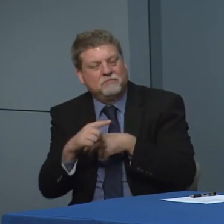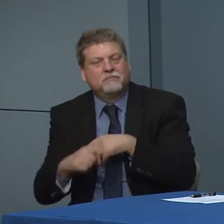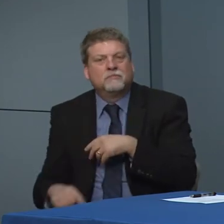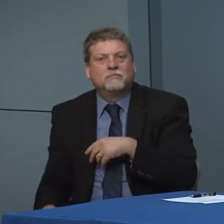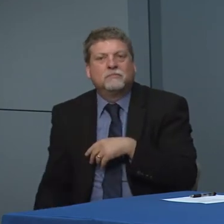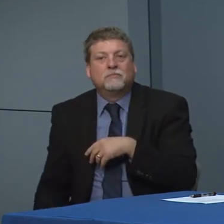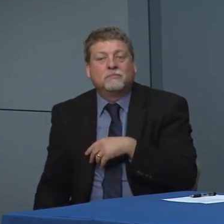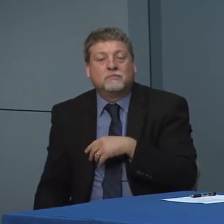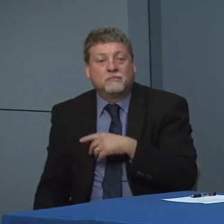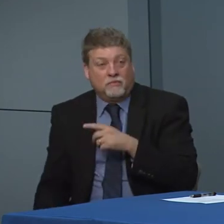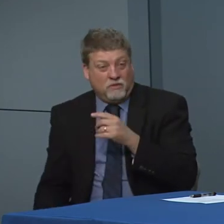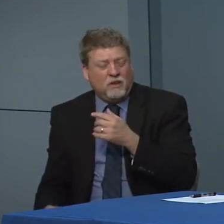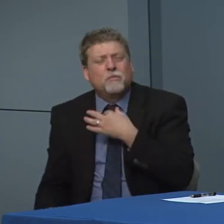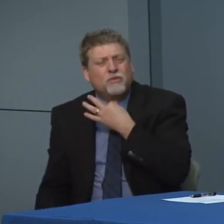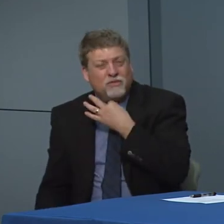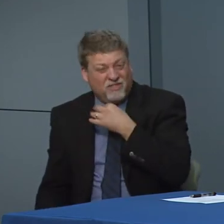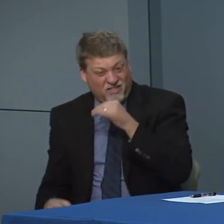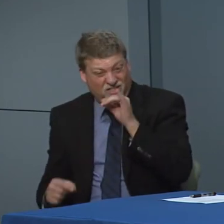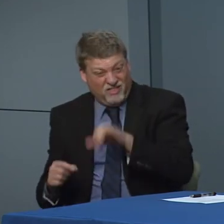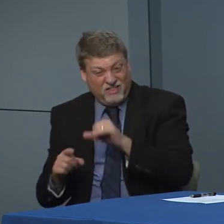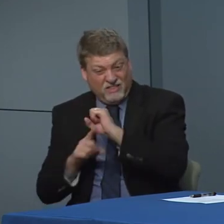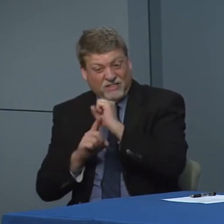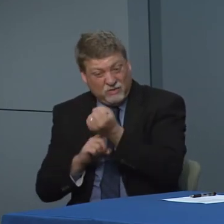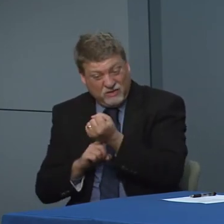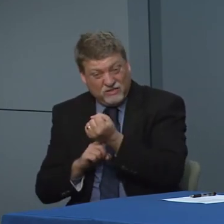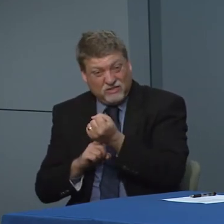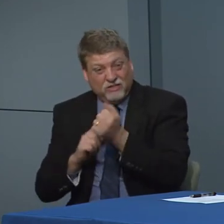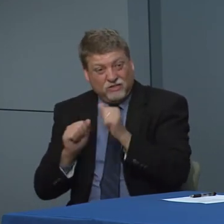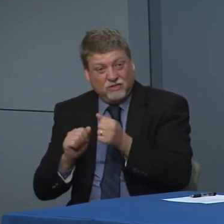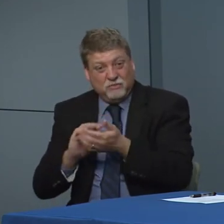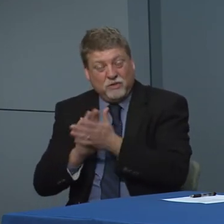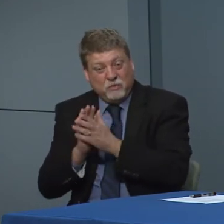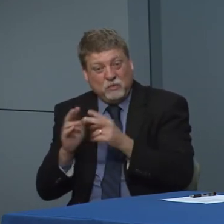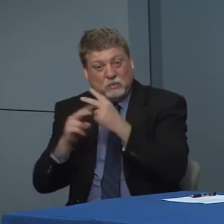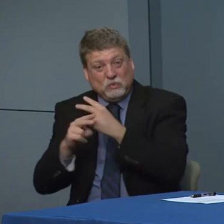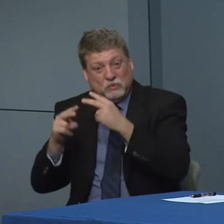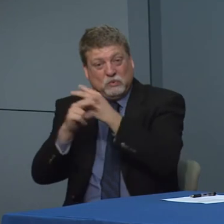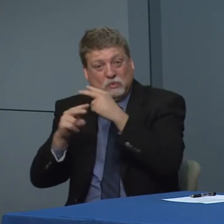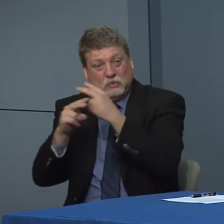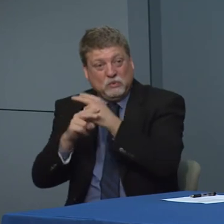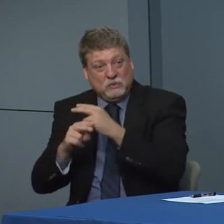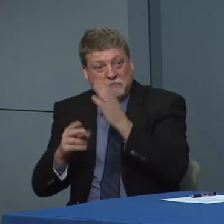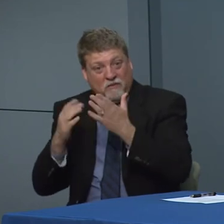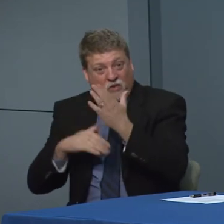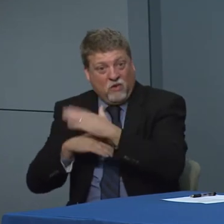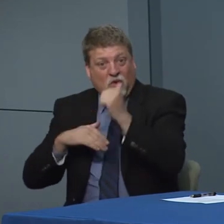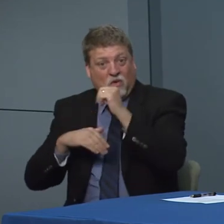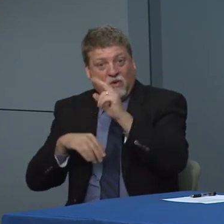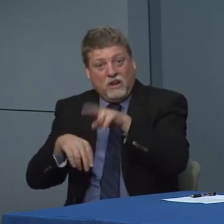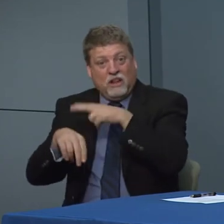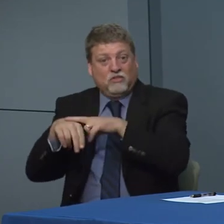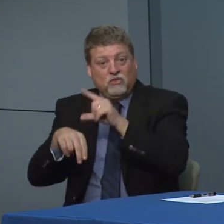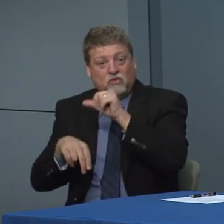Is it possible that this will rise could rise to the level where you need to ask the National Guard for assistance.